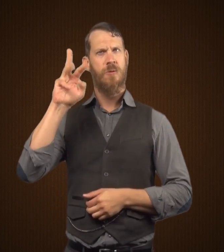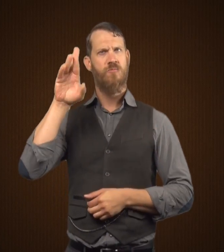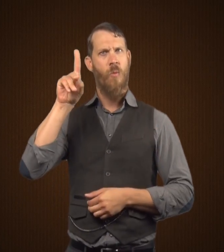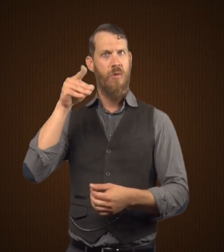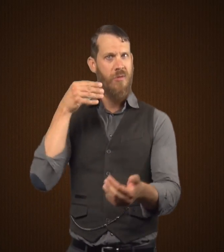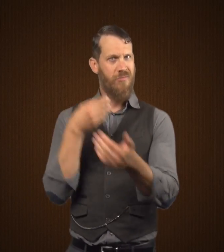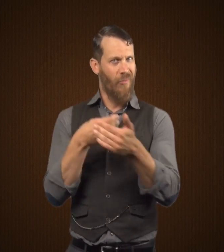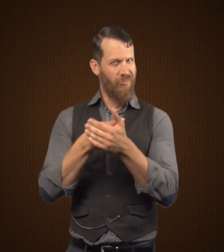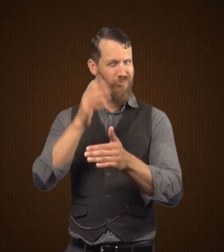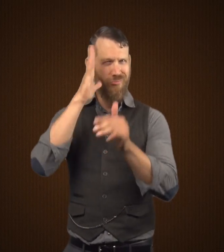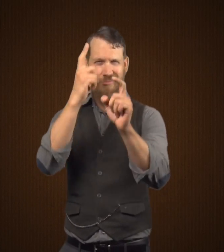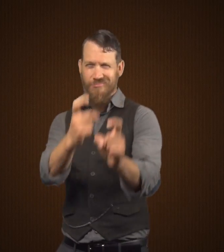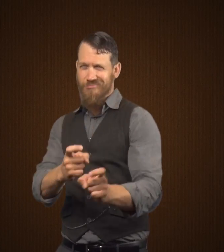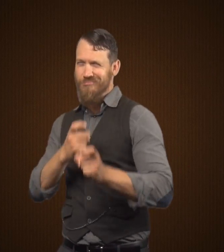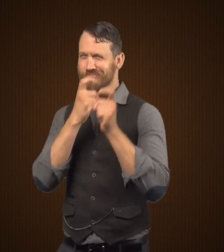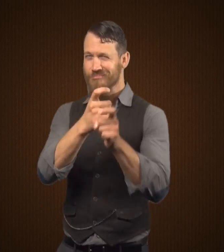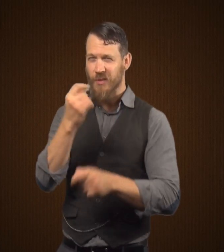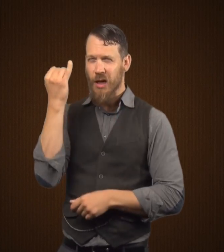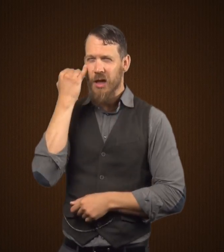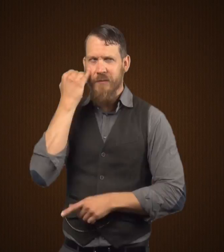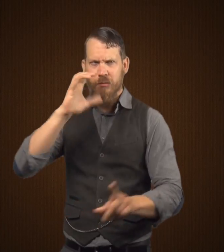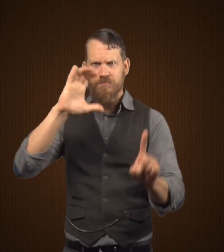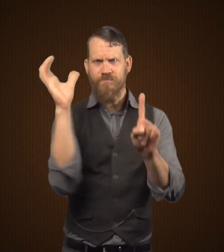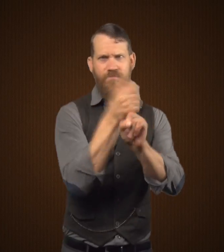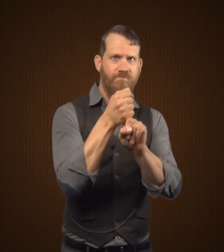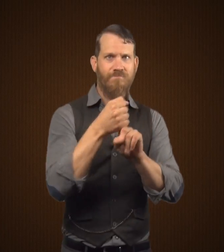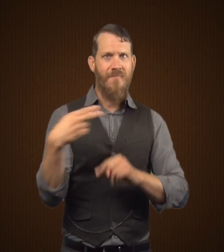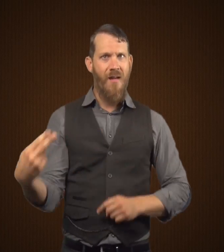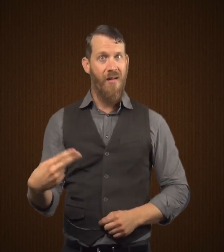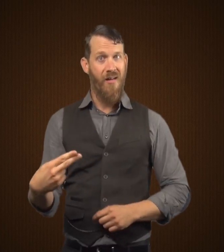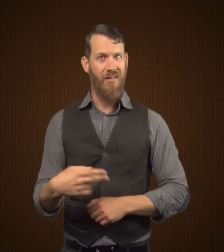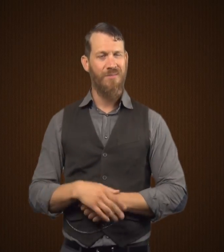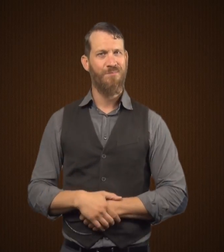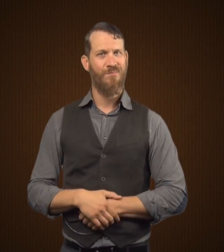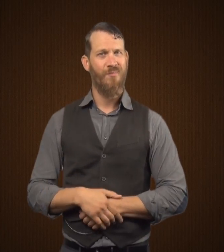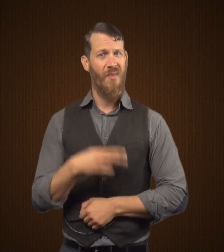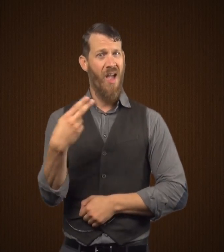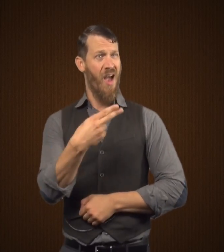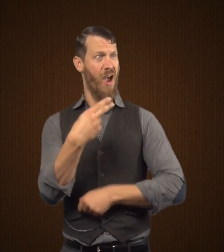Now a reward has been posted for the apprehension of Mr. Hyde.